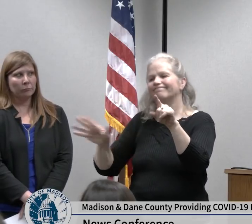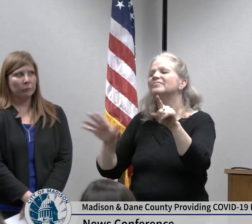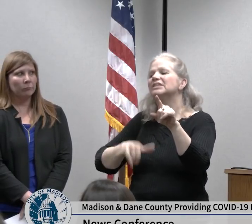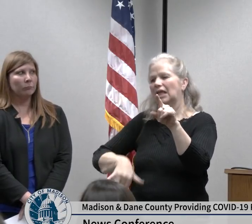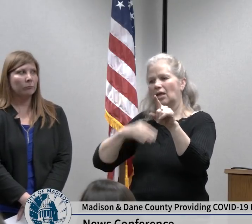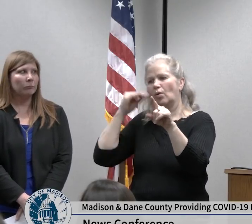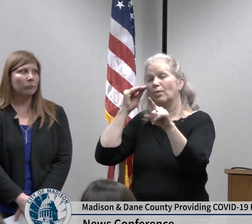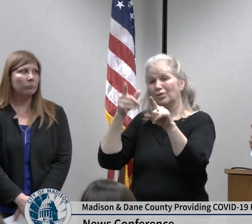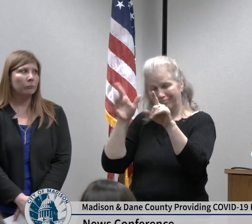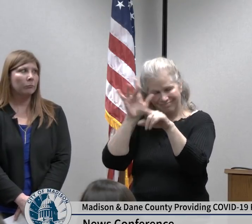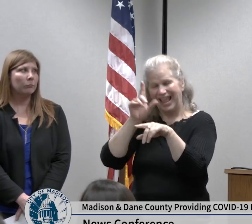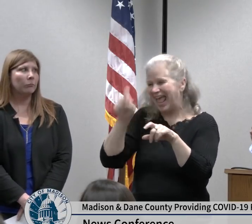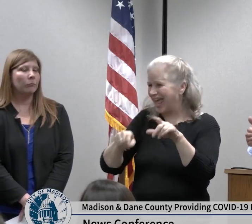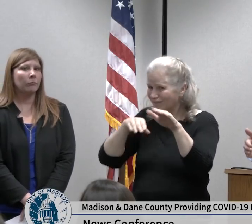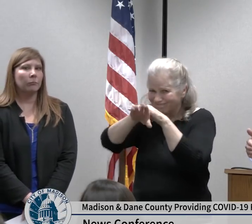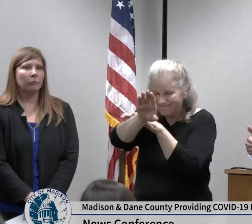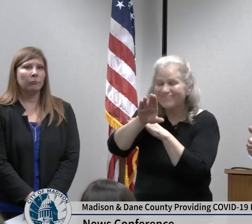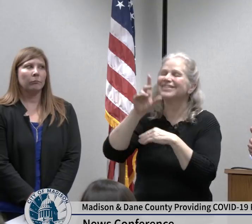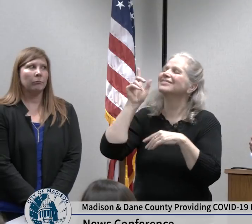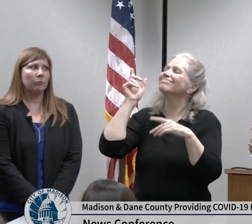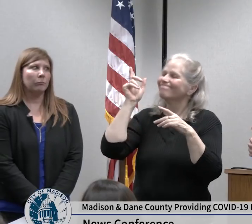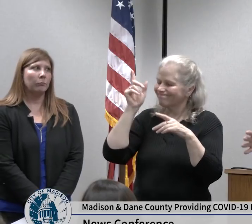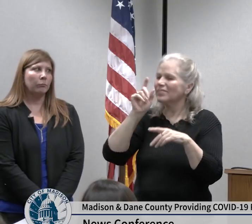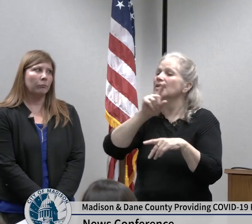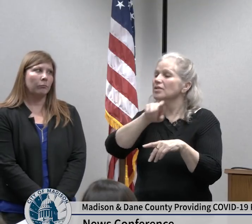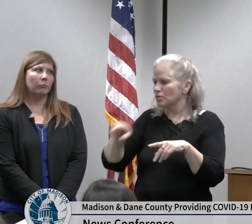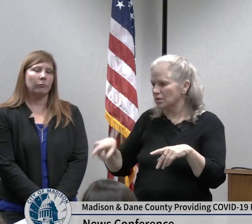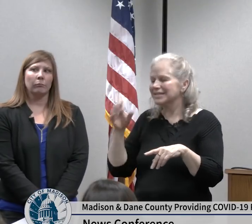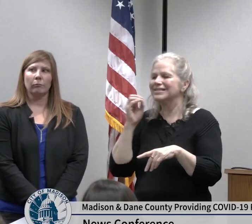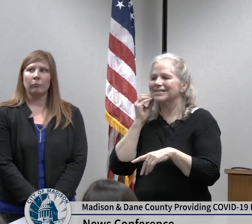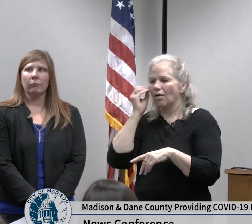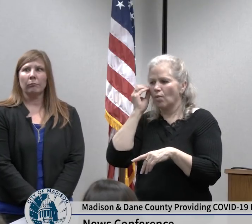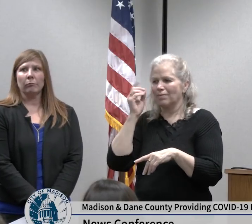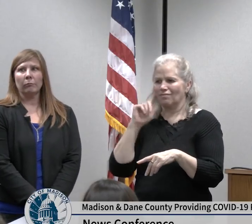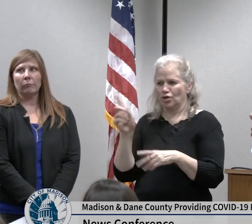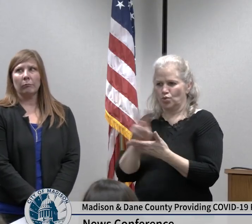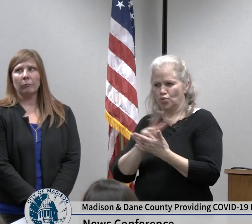they did personally on their own aside from business they would have to